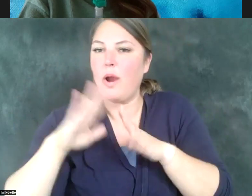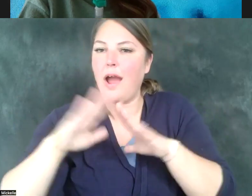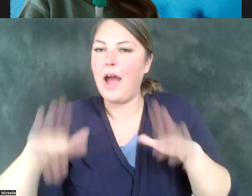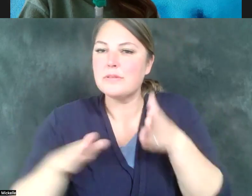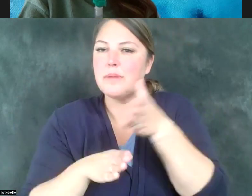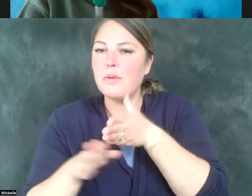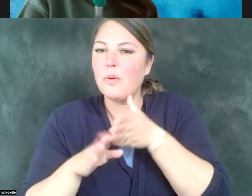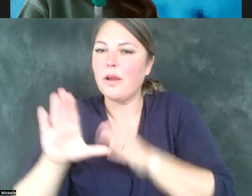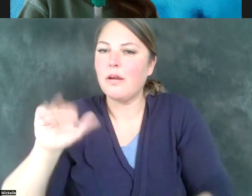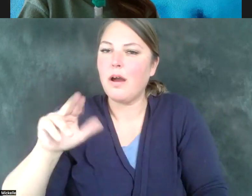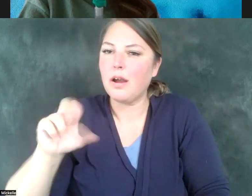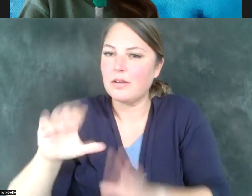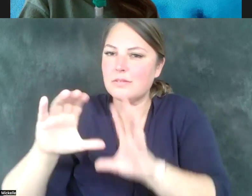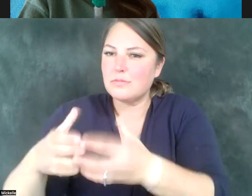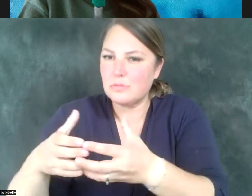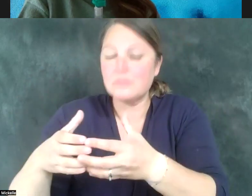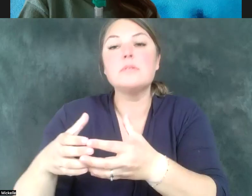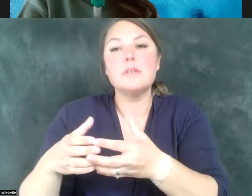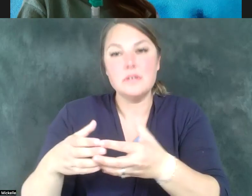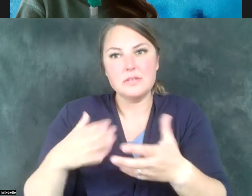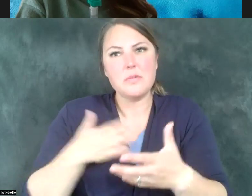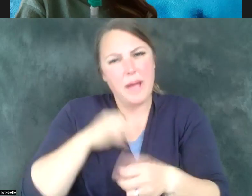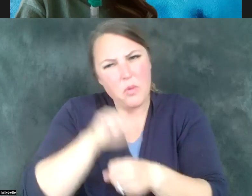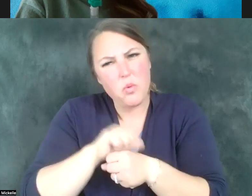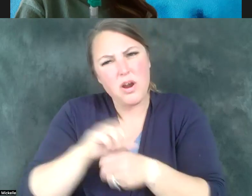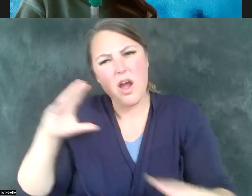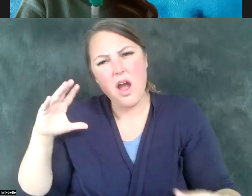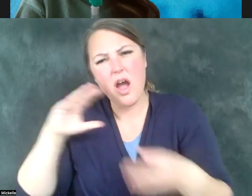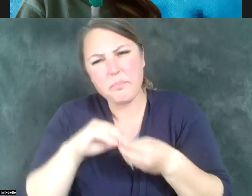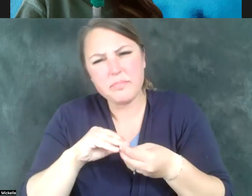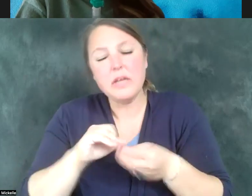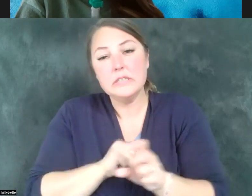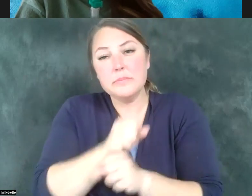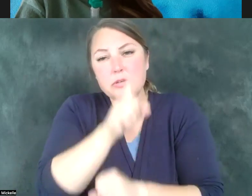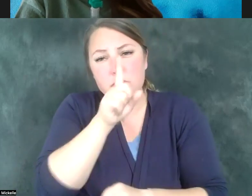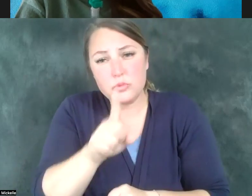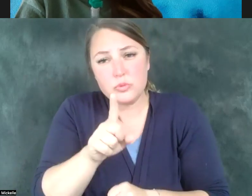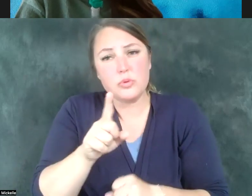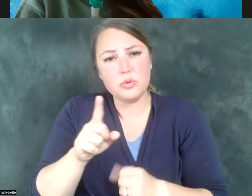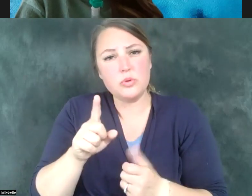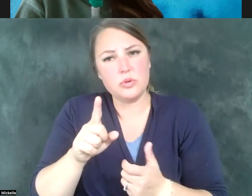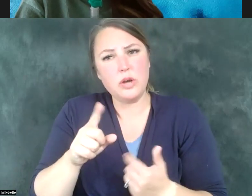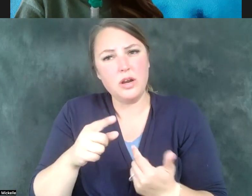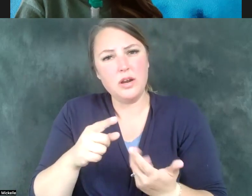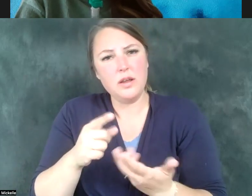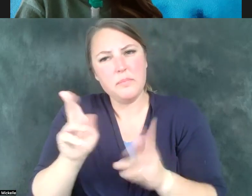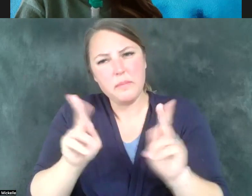me well to ensure that there is an understanding of and a sensitivity to the issues that individuals who are